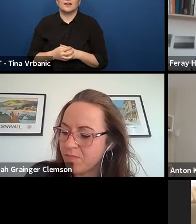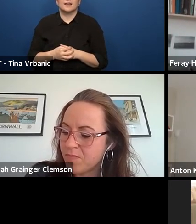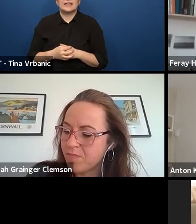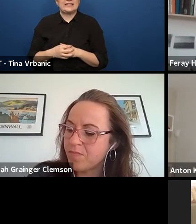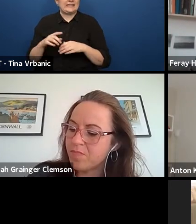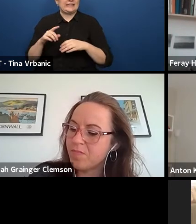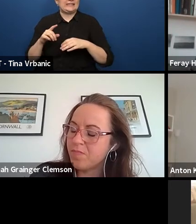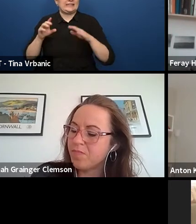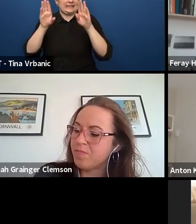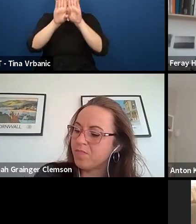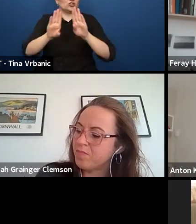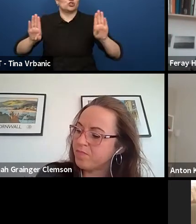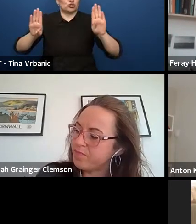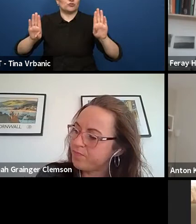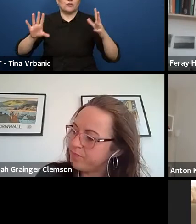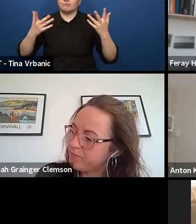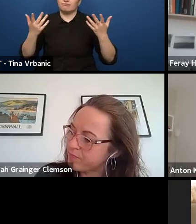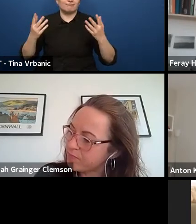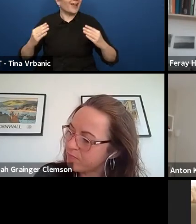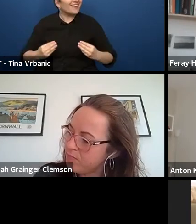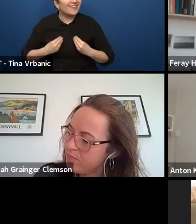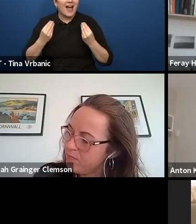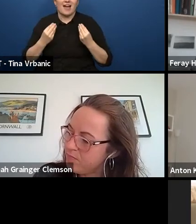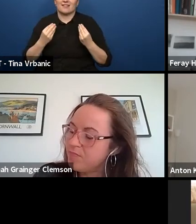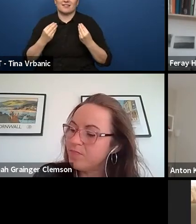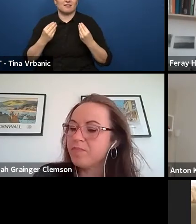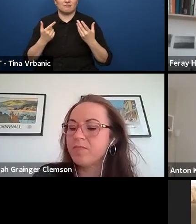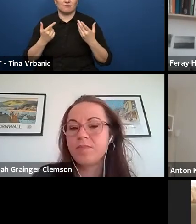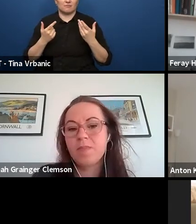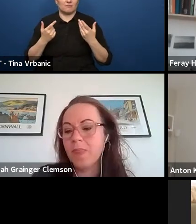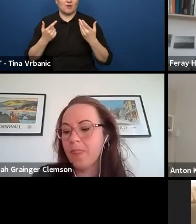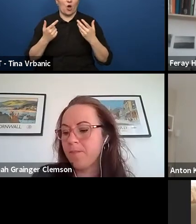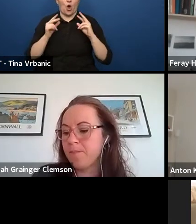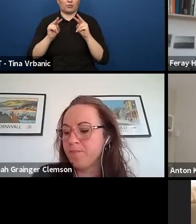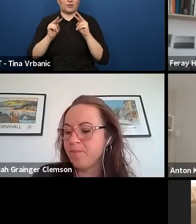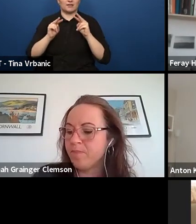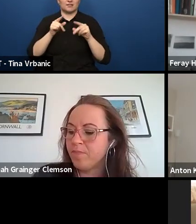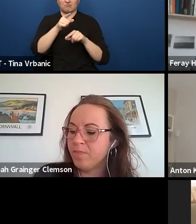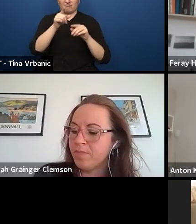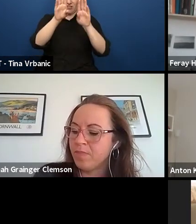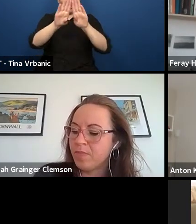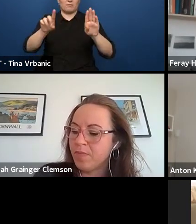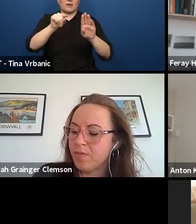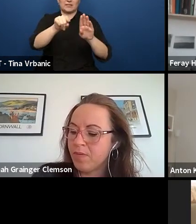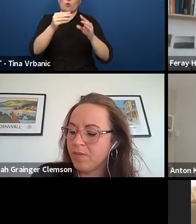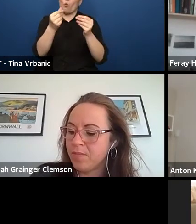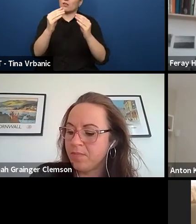has to be of very, very high quality because you need to make work.